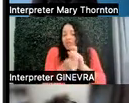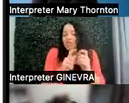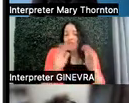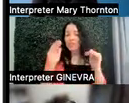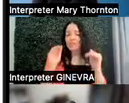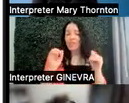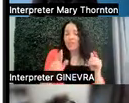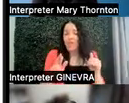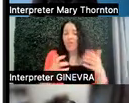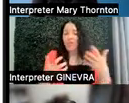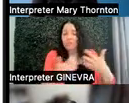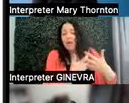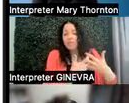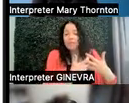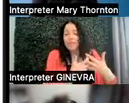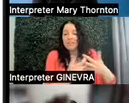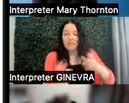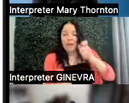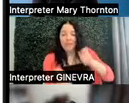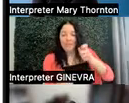make accommodations, make modifications, even